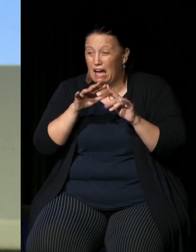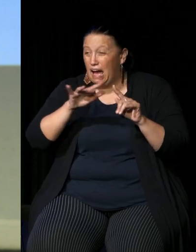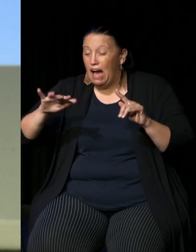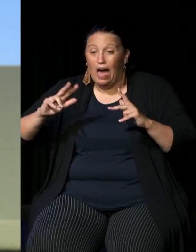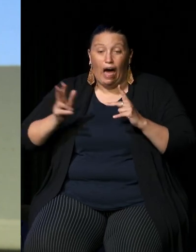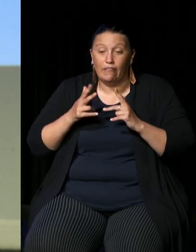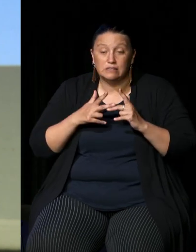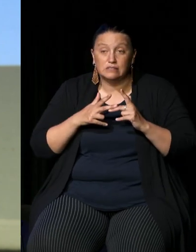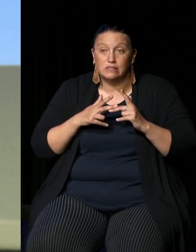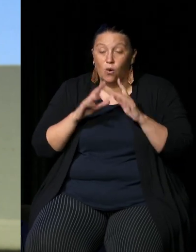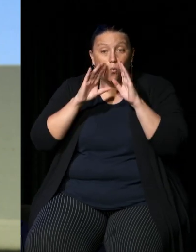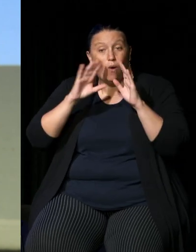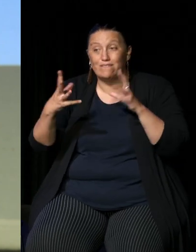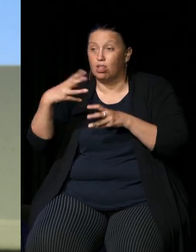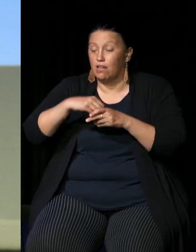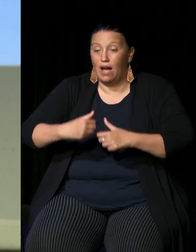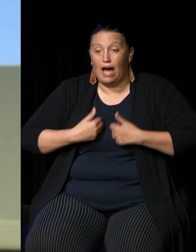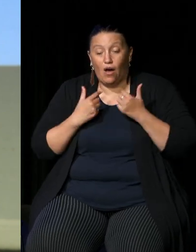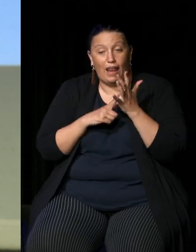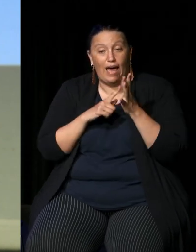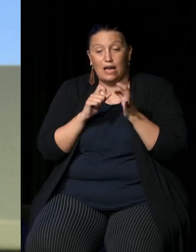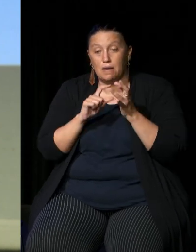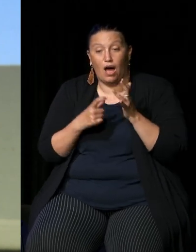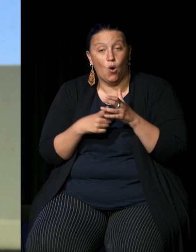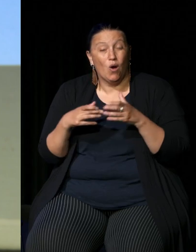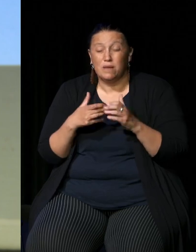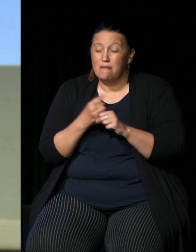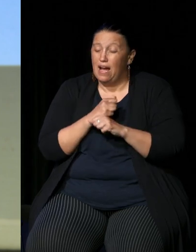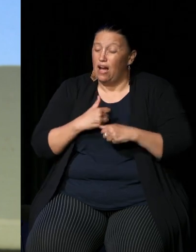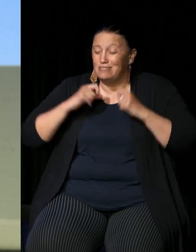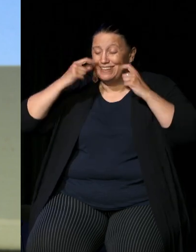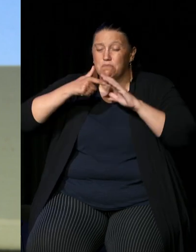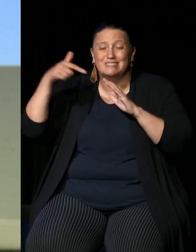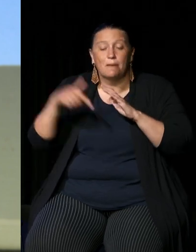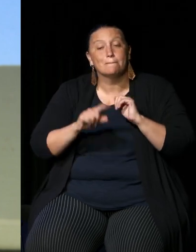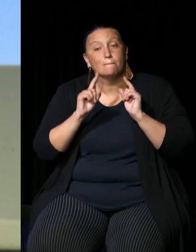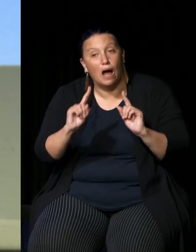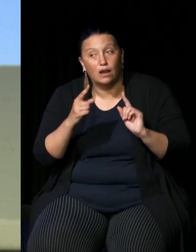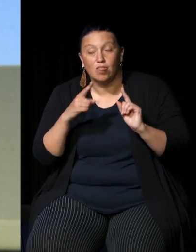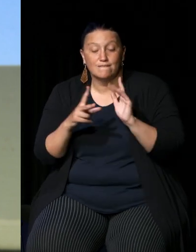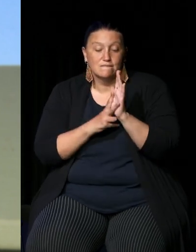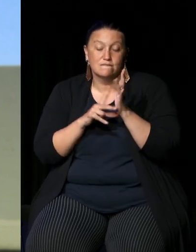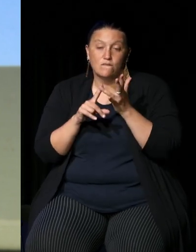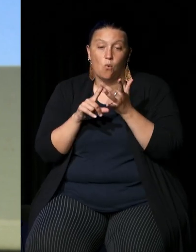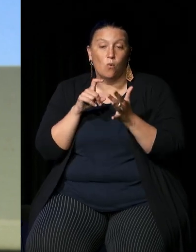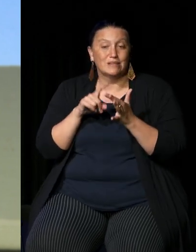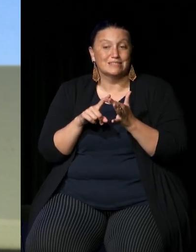been phenomenal and deepened our understanding but for me the voice will in some ways assist